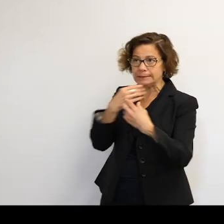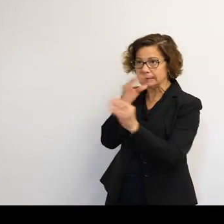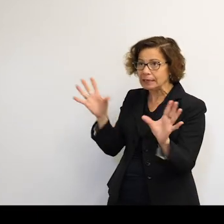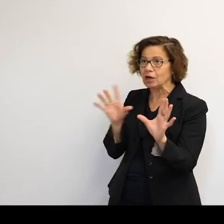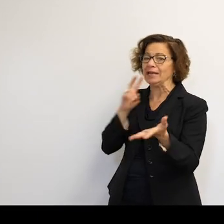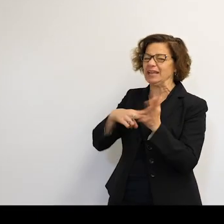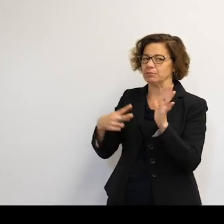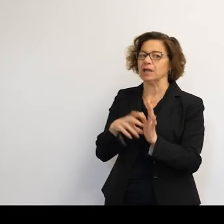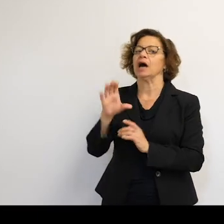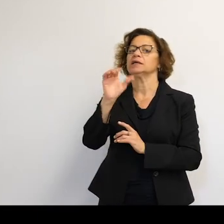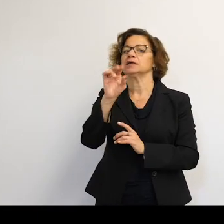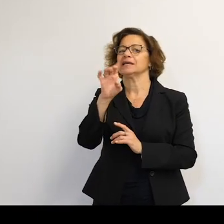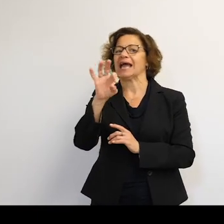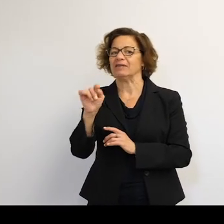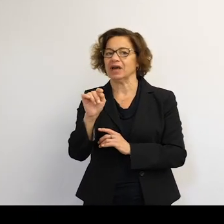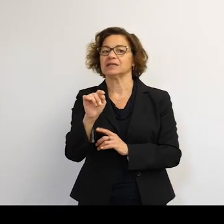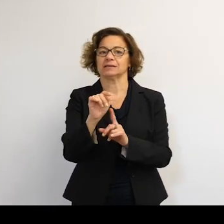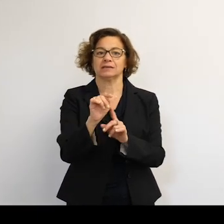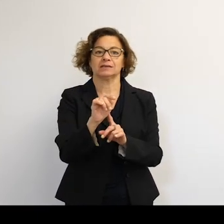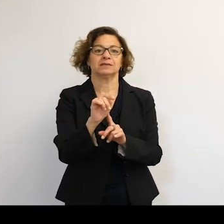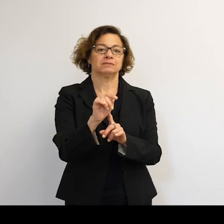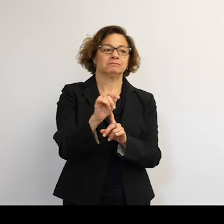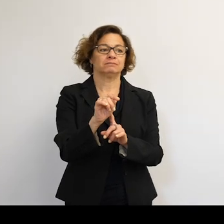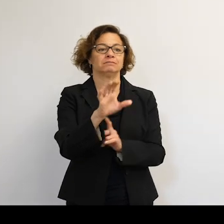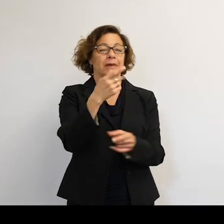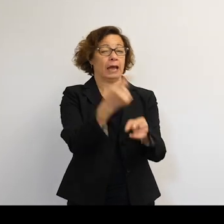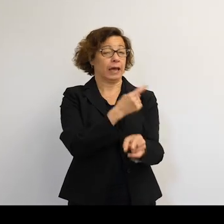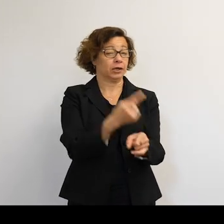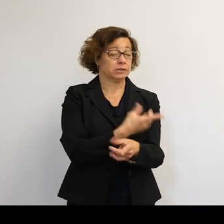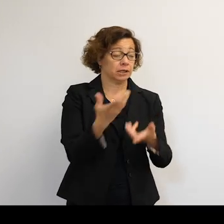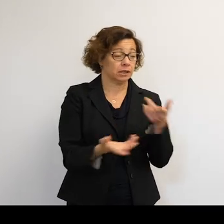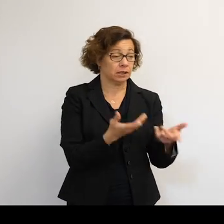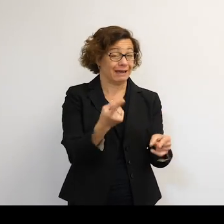And the accuracy of the data is accurate to within a couple